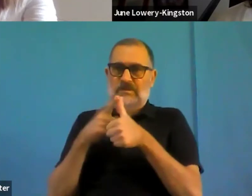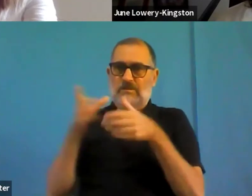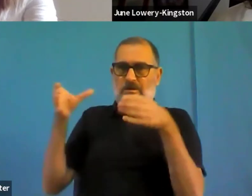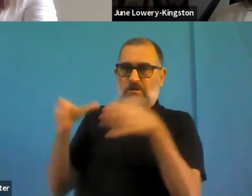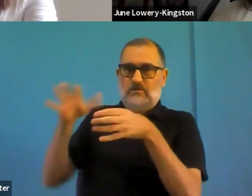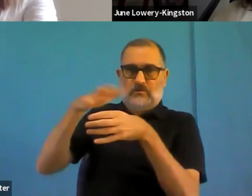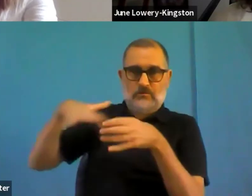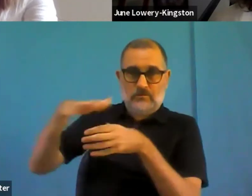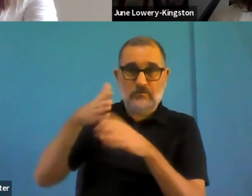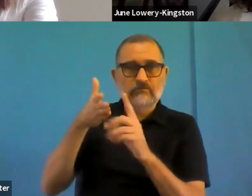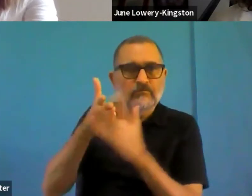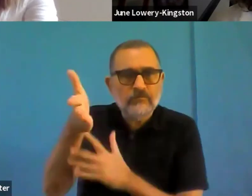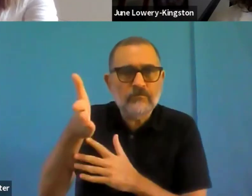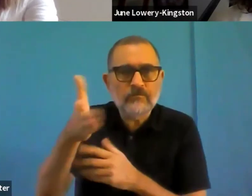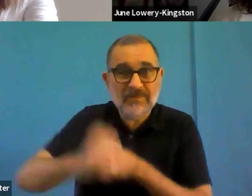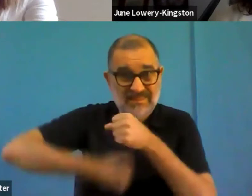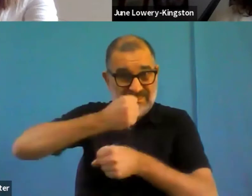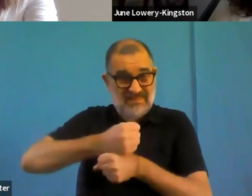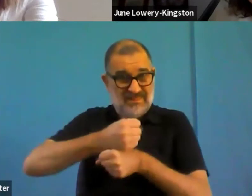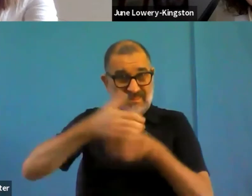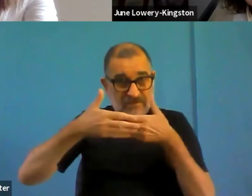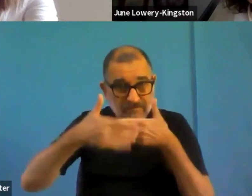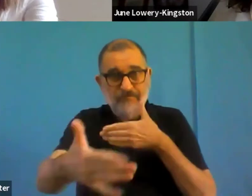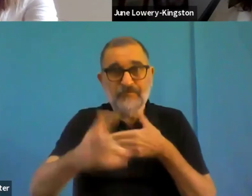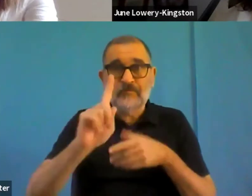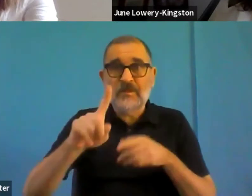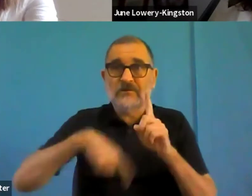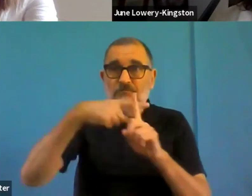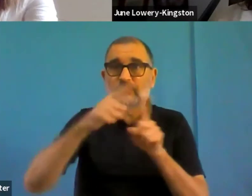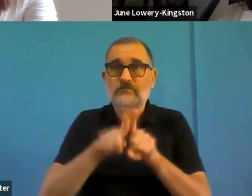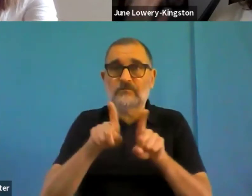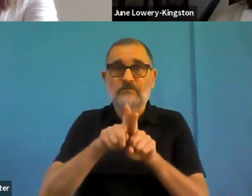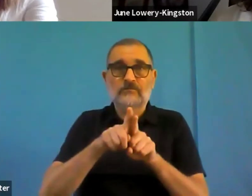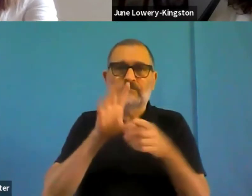we've gathered, and the member states reports, pulling that together in the first quarter of next year.